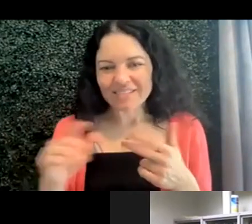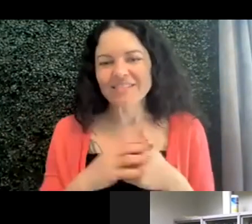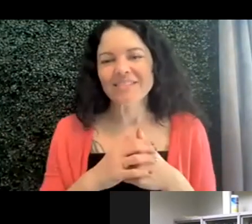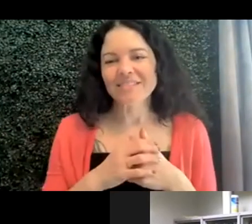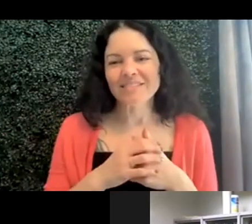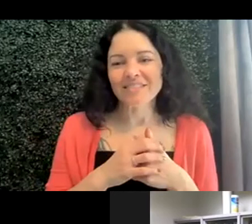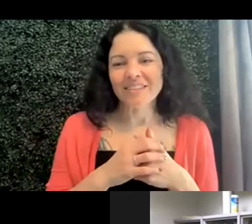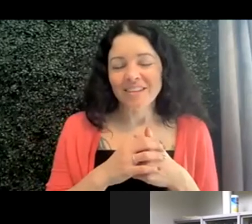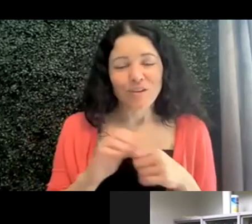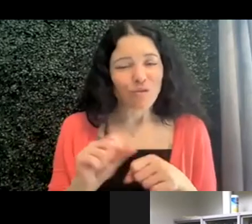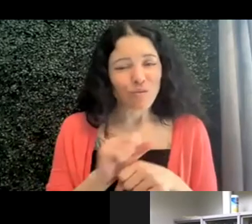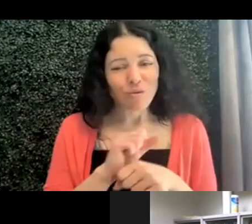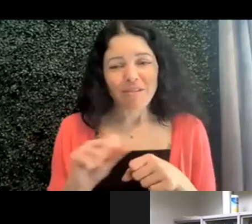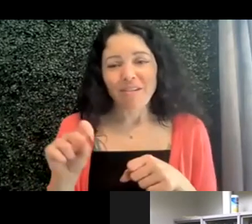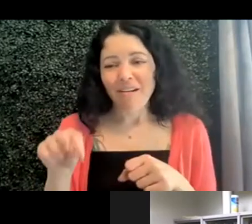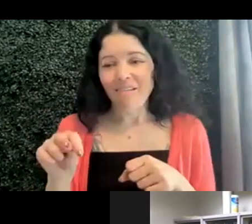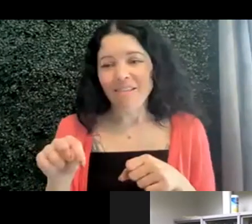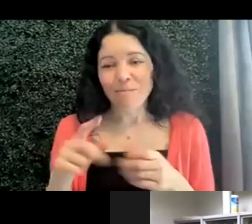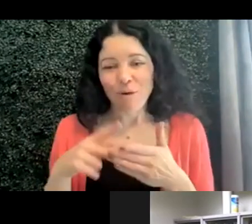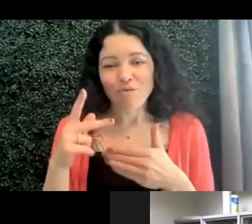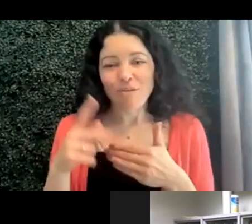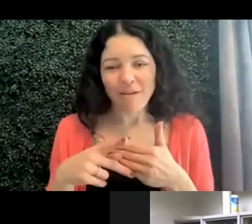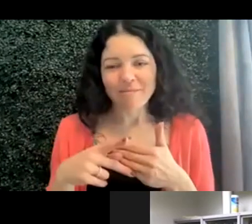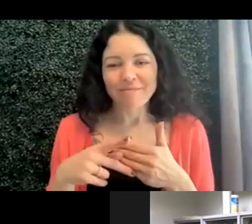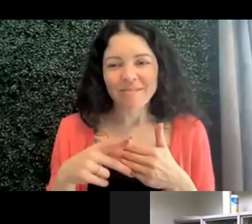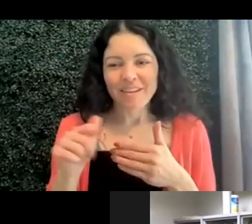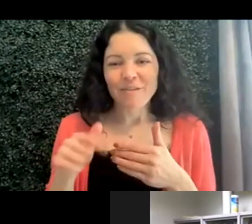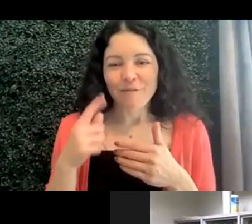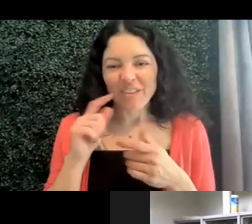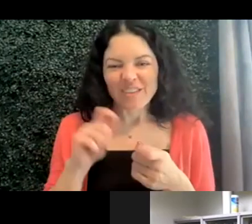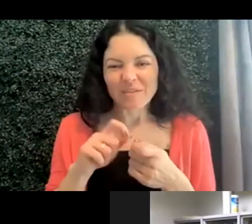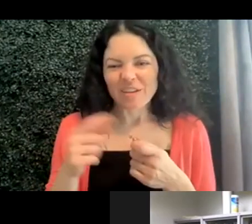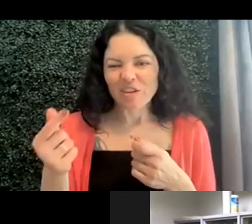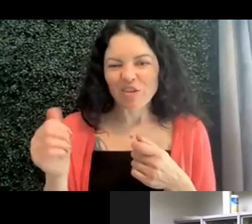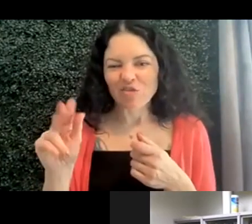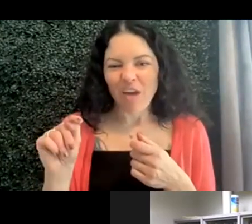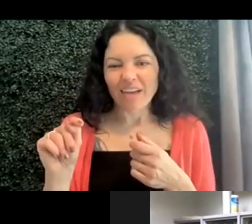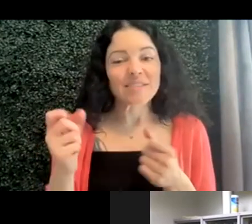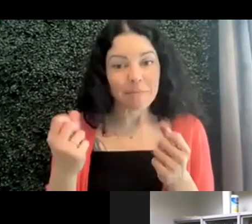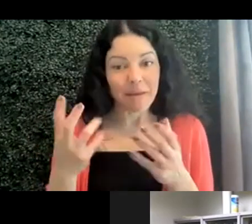who work on the program to grant this particular grant and many other initiatives, as well.